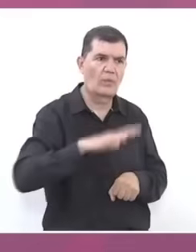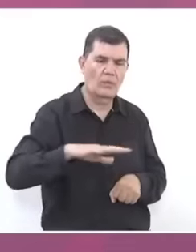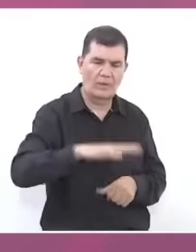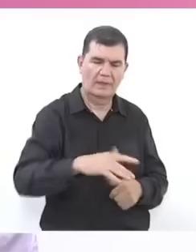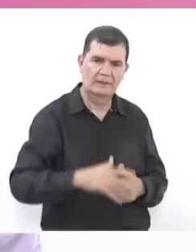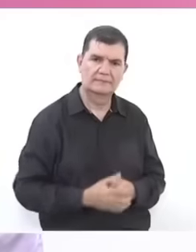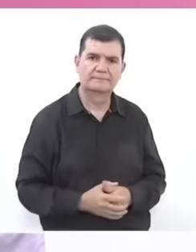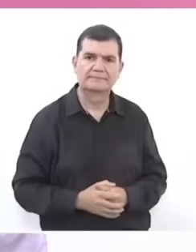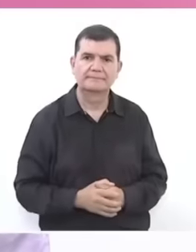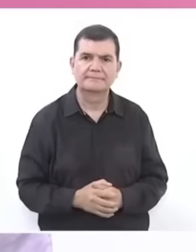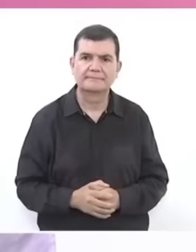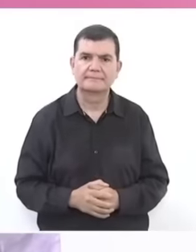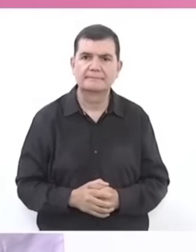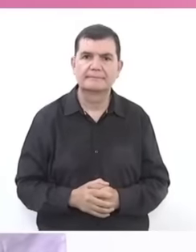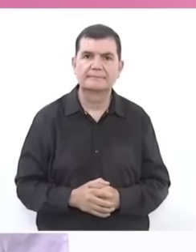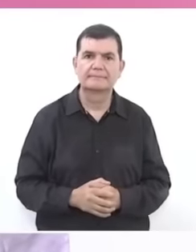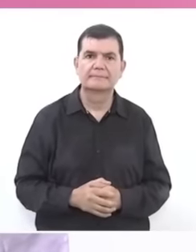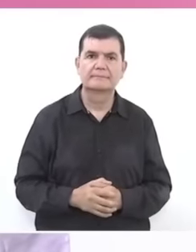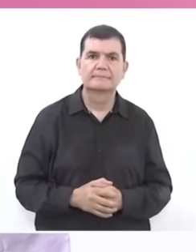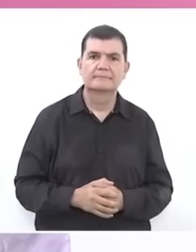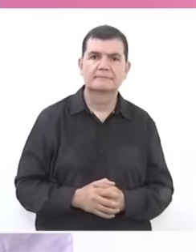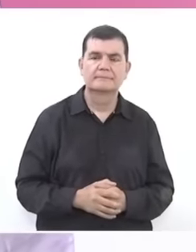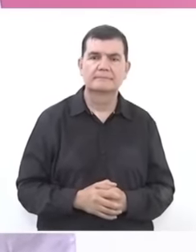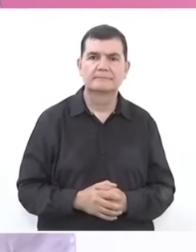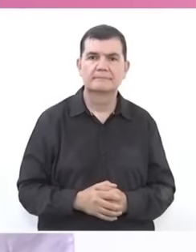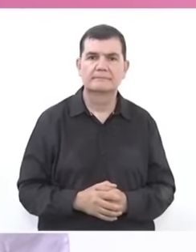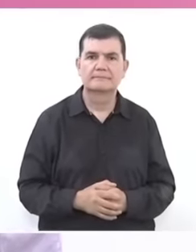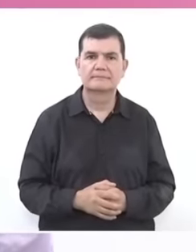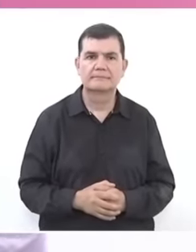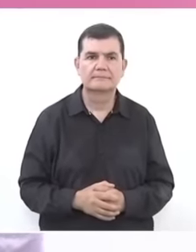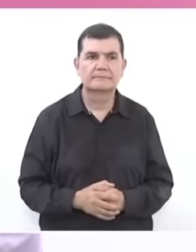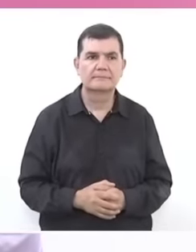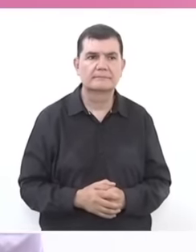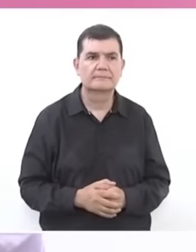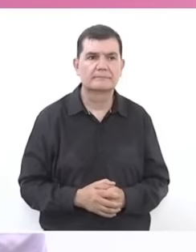Oaxaca Puerto